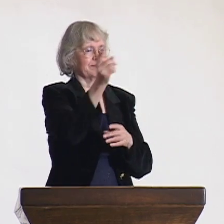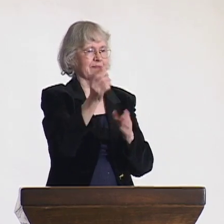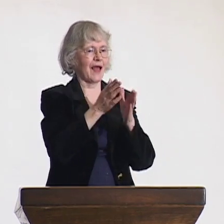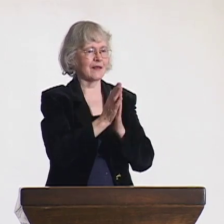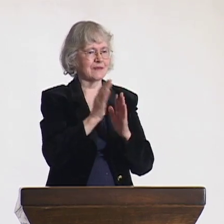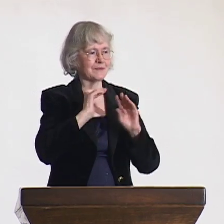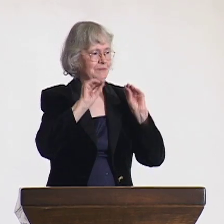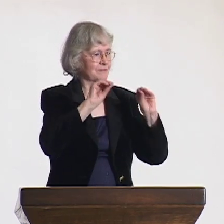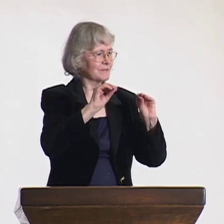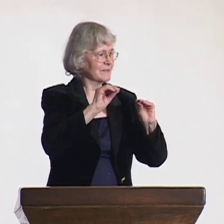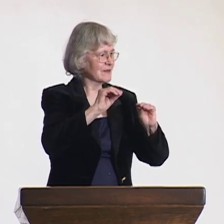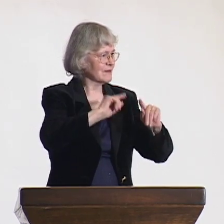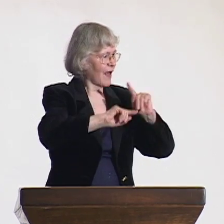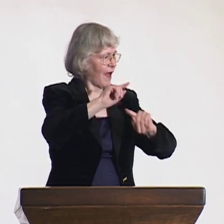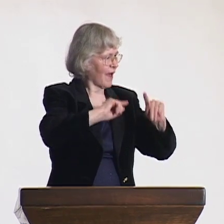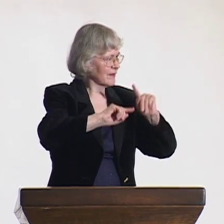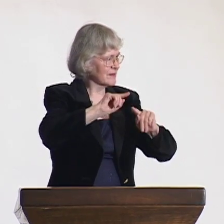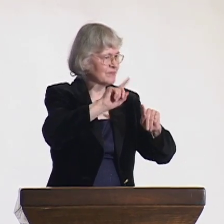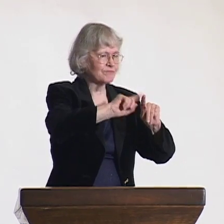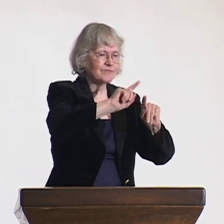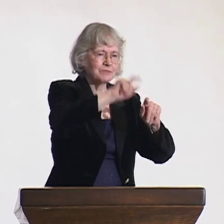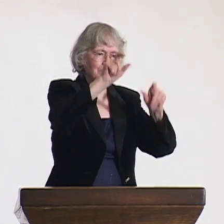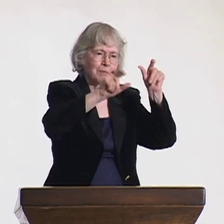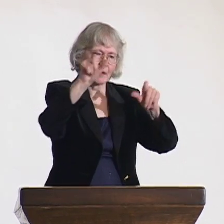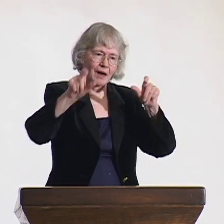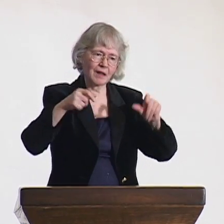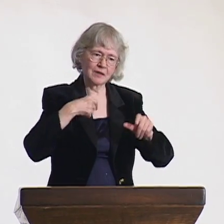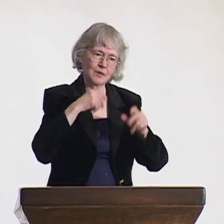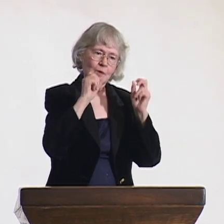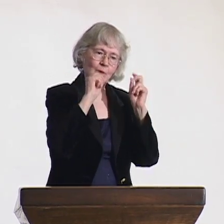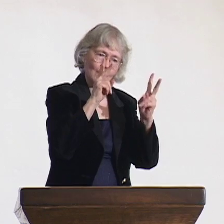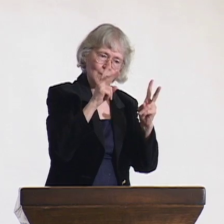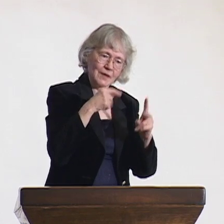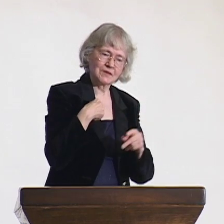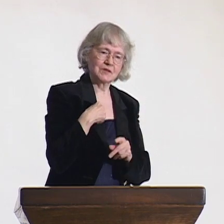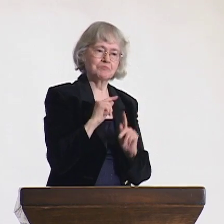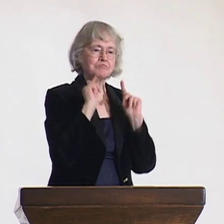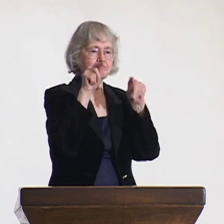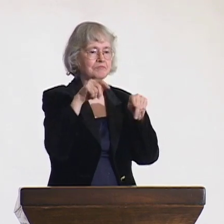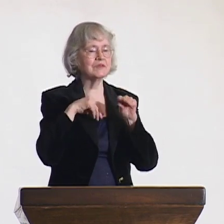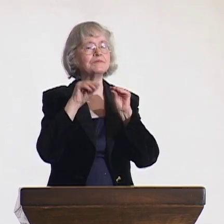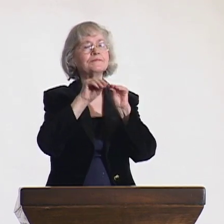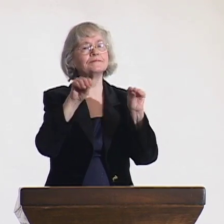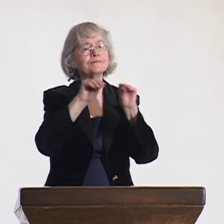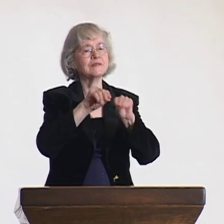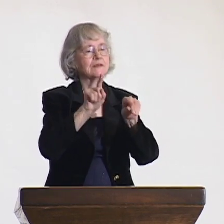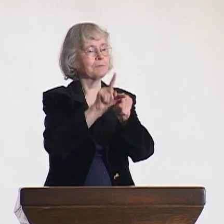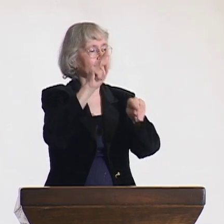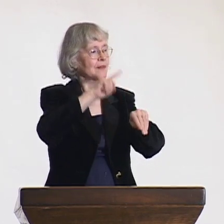They asked me if I would teach sign language in the area where I lived. At the same time, there was a government person